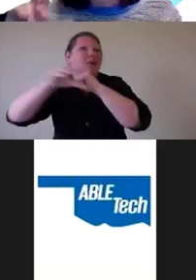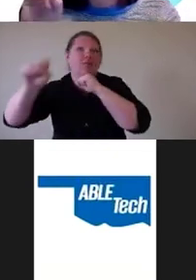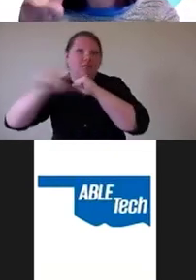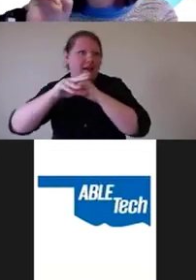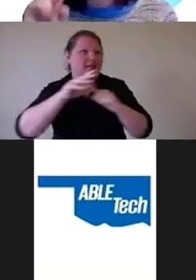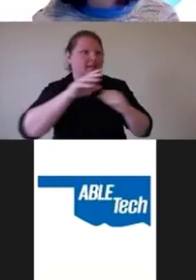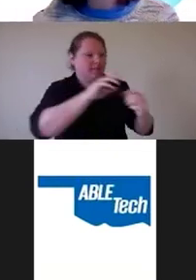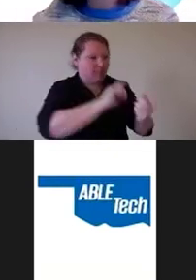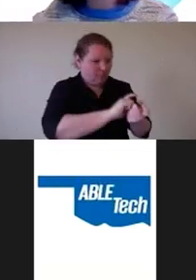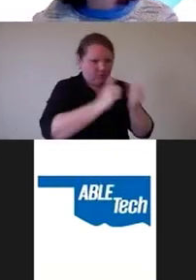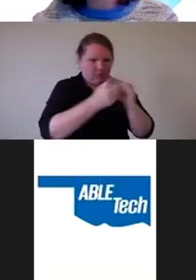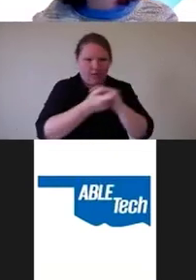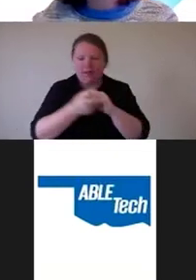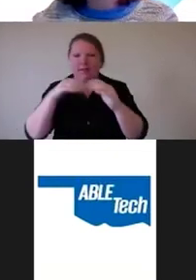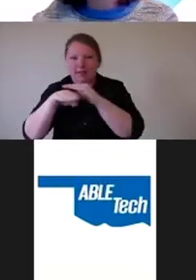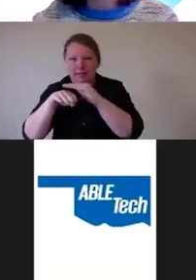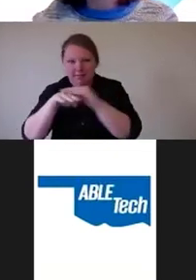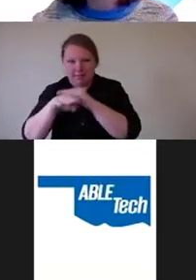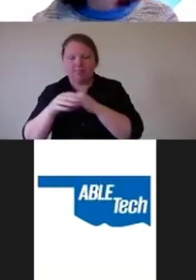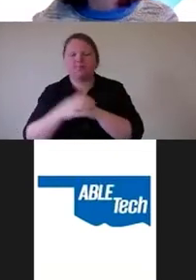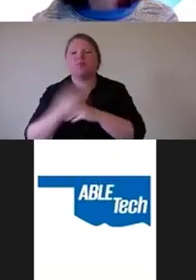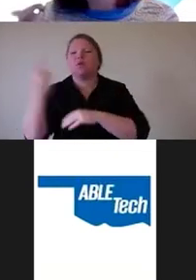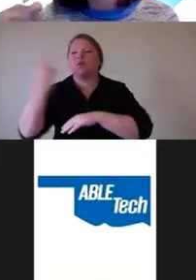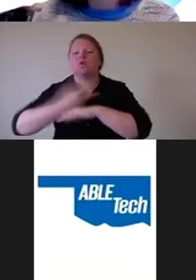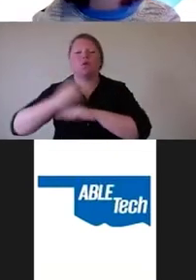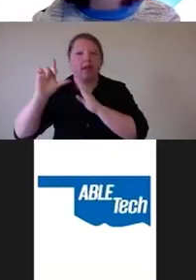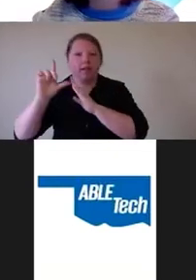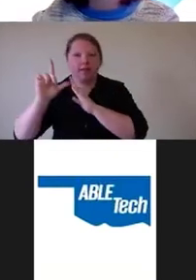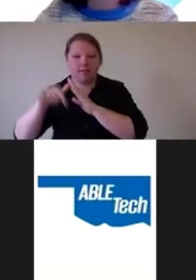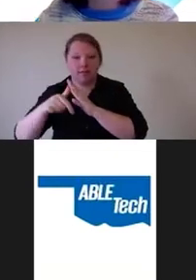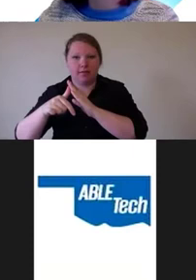And two days after we made them accessible, I got my first complaint.